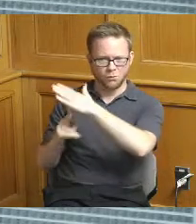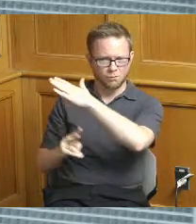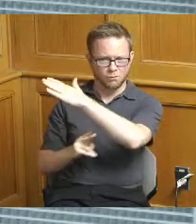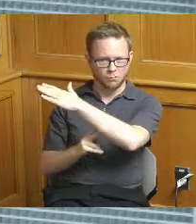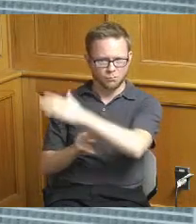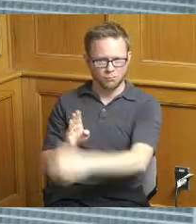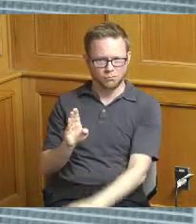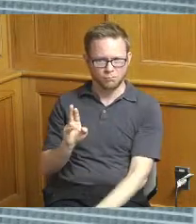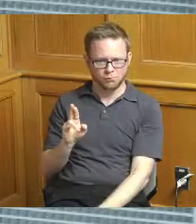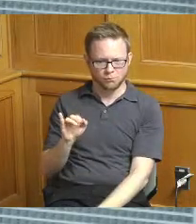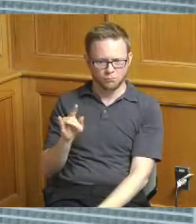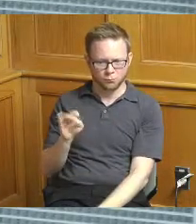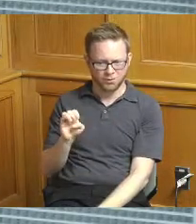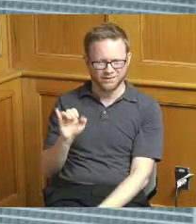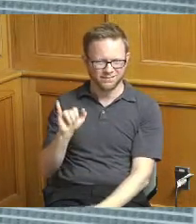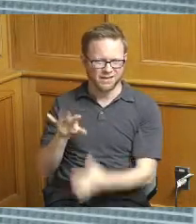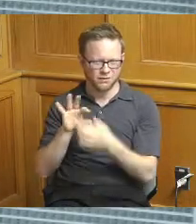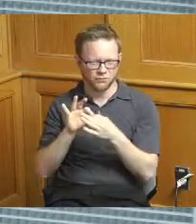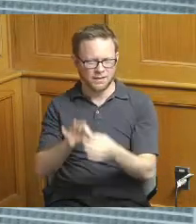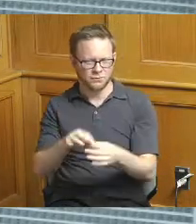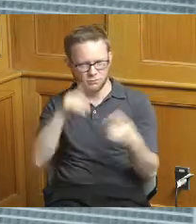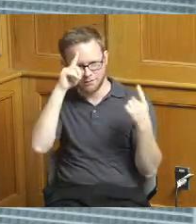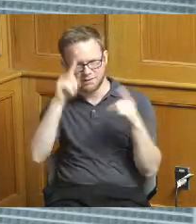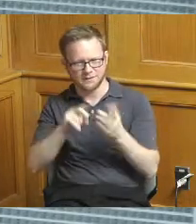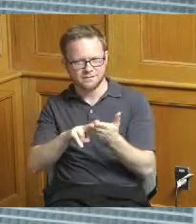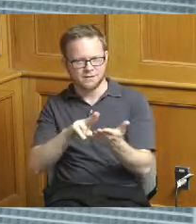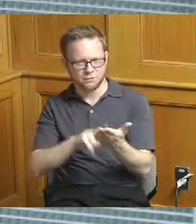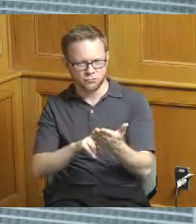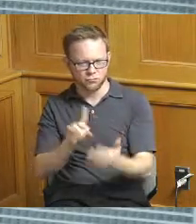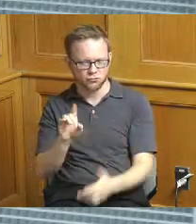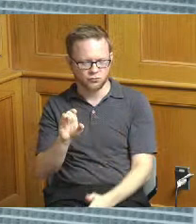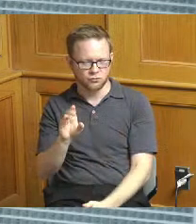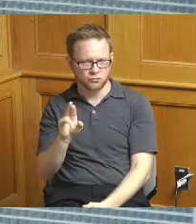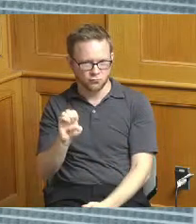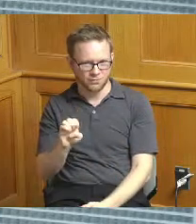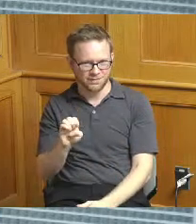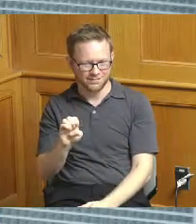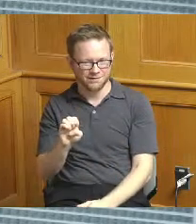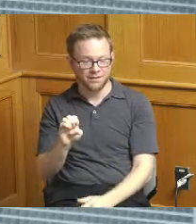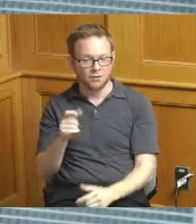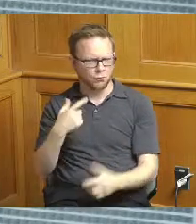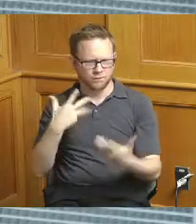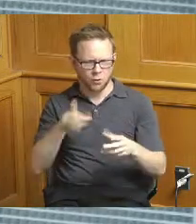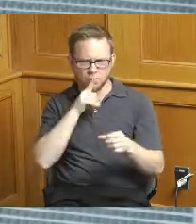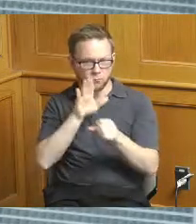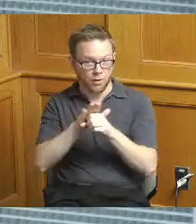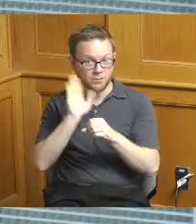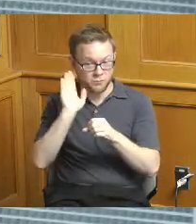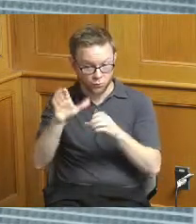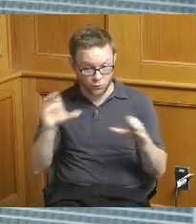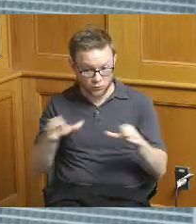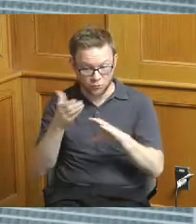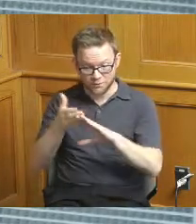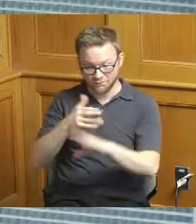consent decree work that we committed to do before phase two there are still I believe five projects